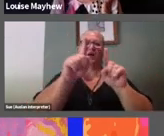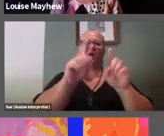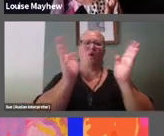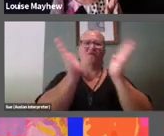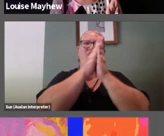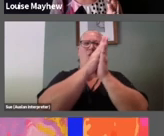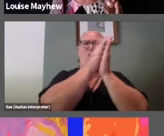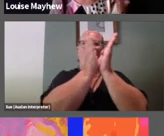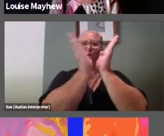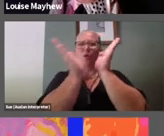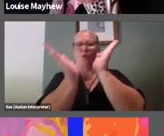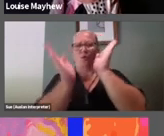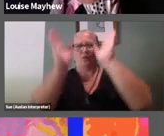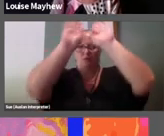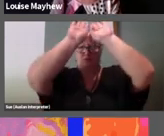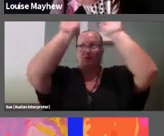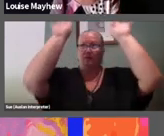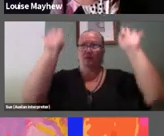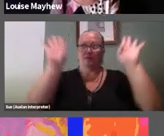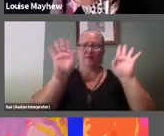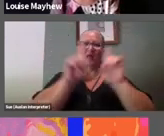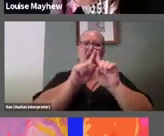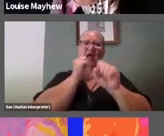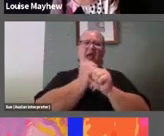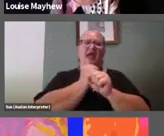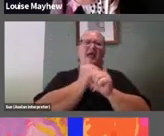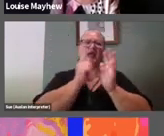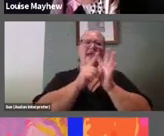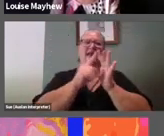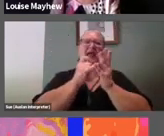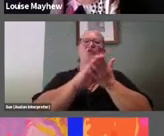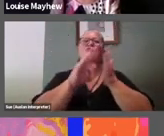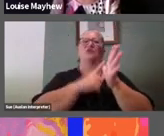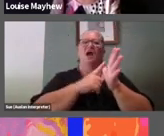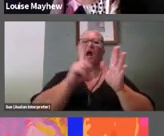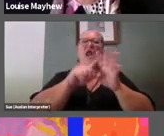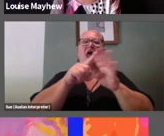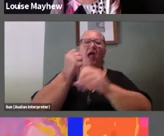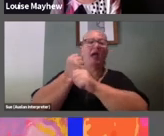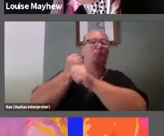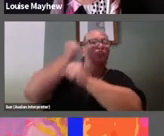headpiece recall a Geisha foil paper umbrella.